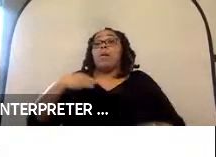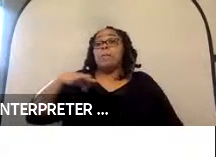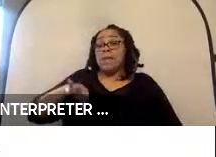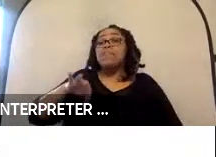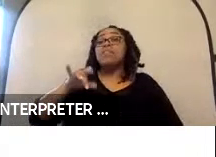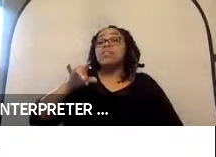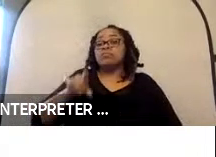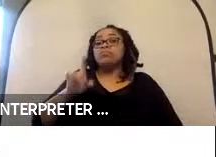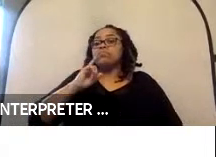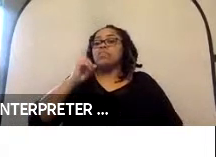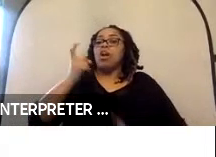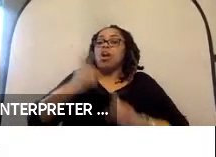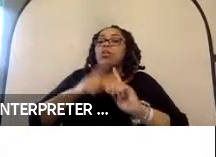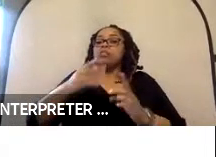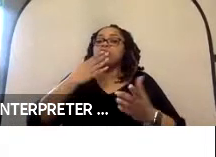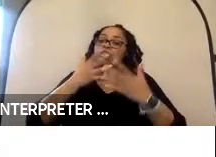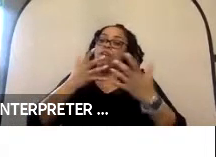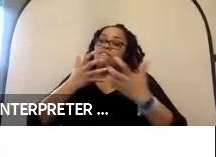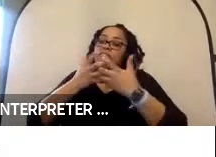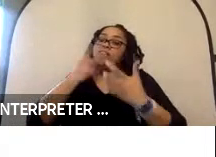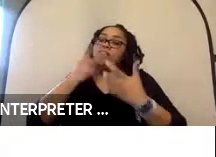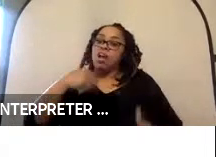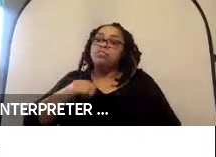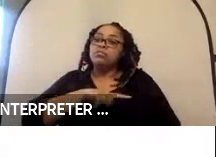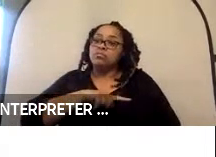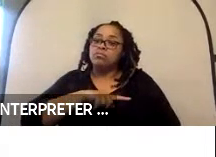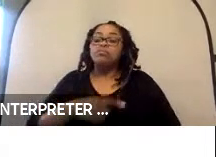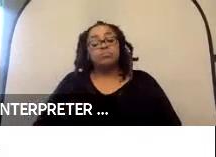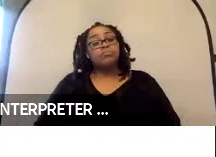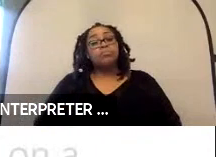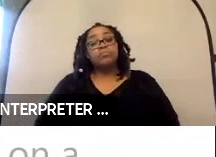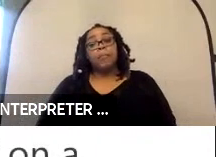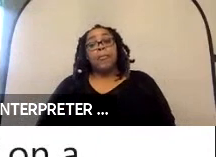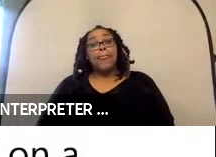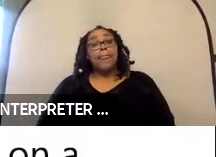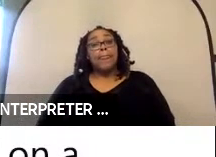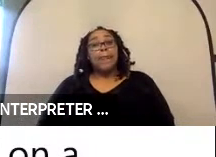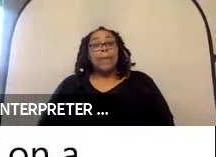system, we found this to be a good fit. Next slide.